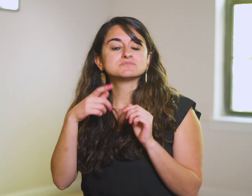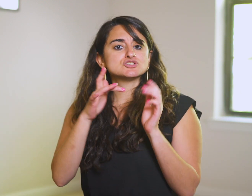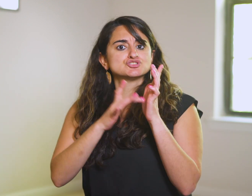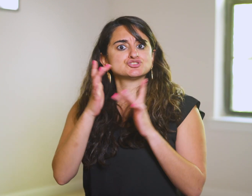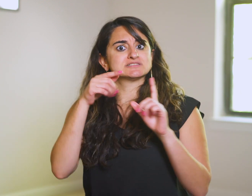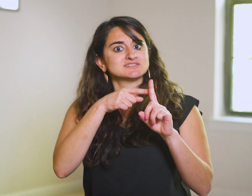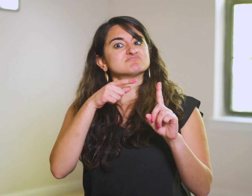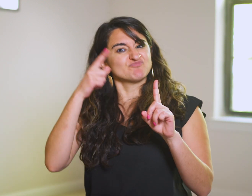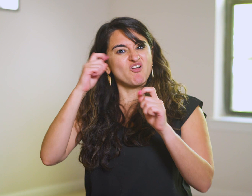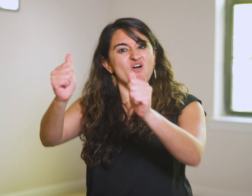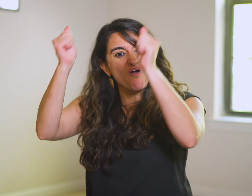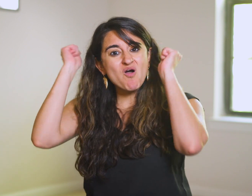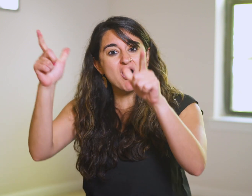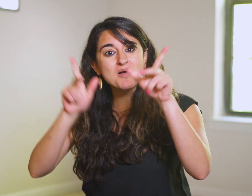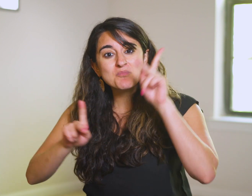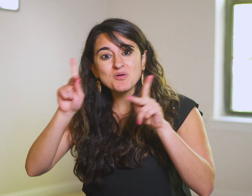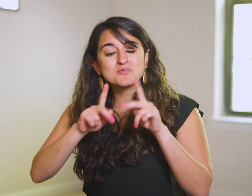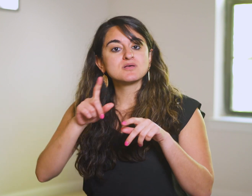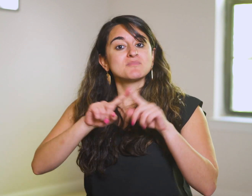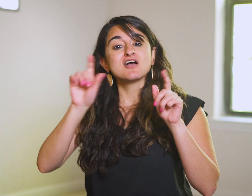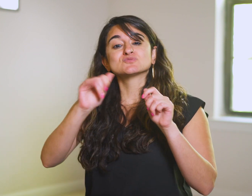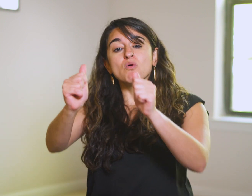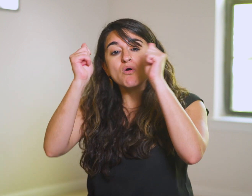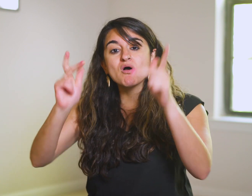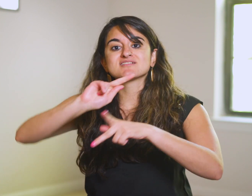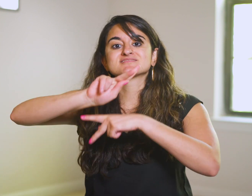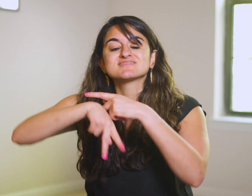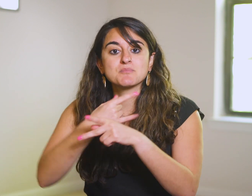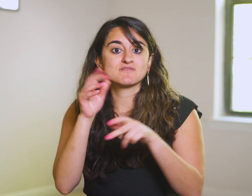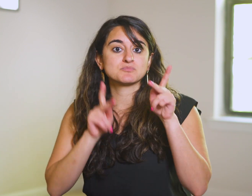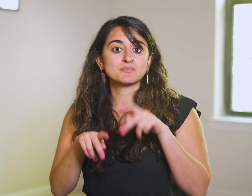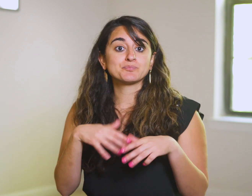Jesus isn’t just for all nations of people, but all types of people—